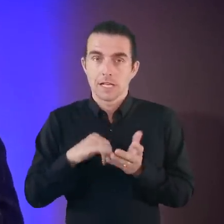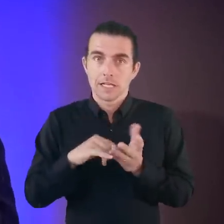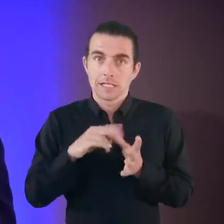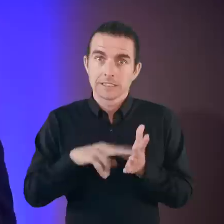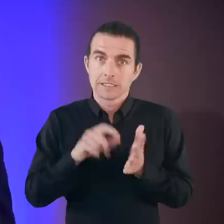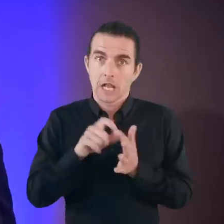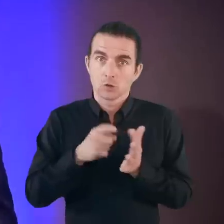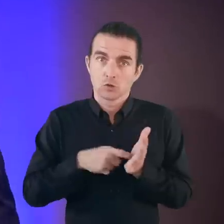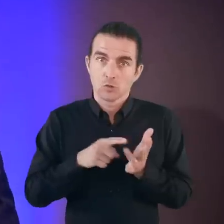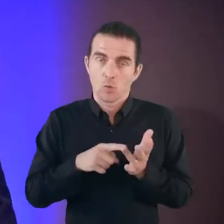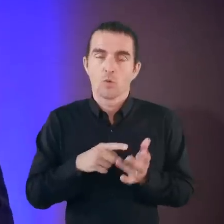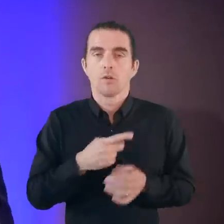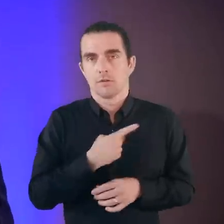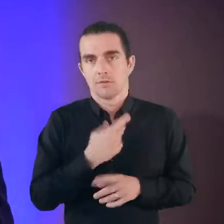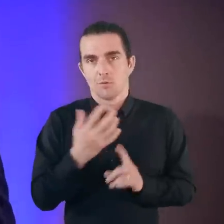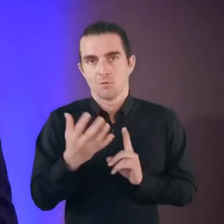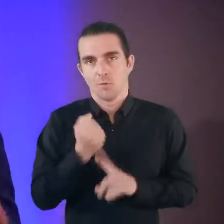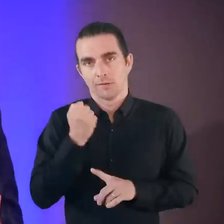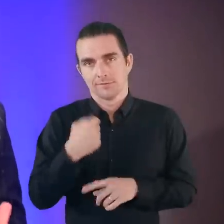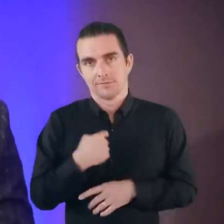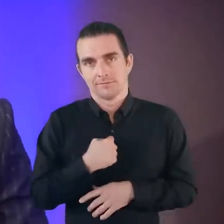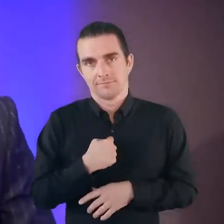Sandro and I had won the day.